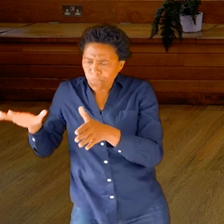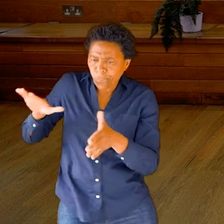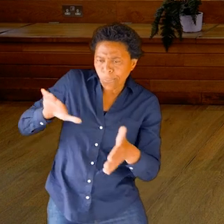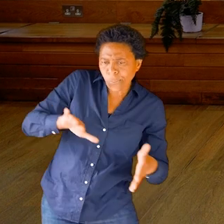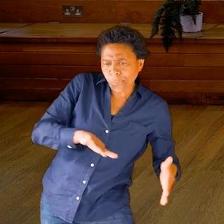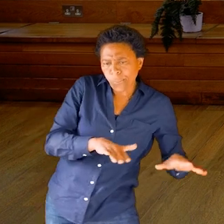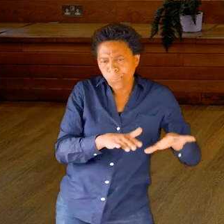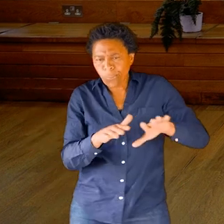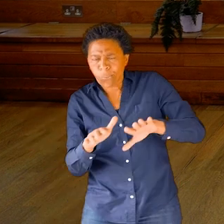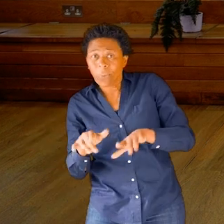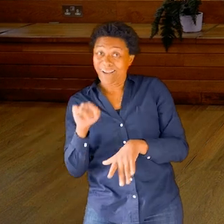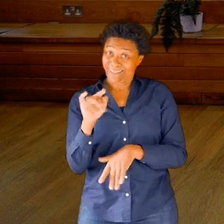the feeling moving in the body.